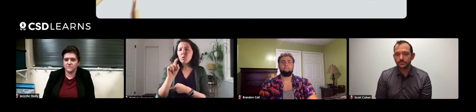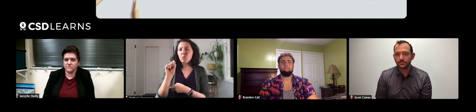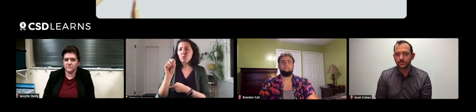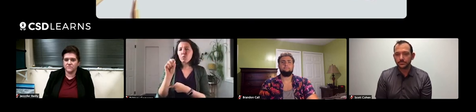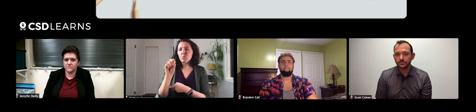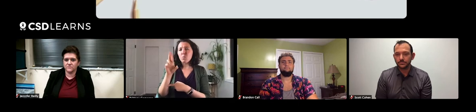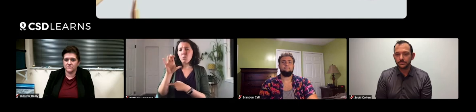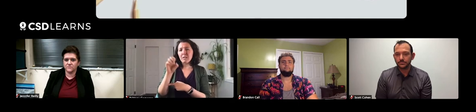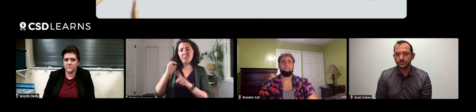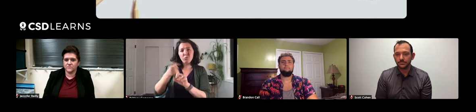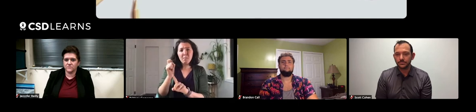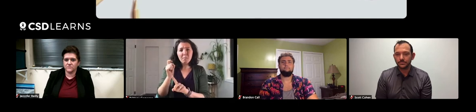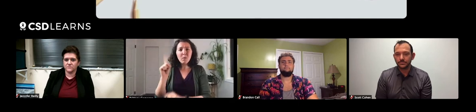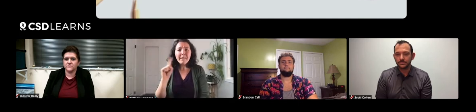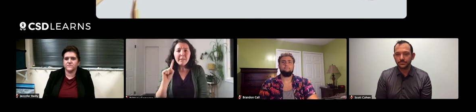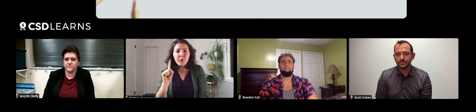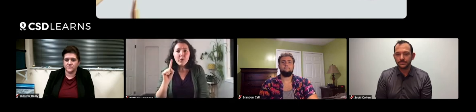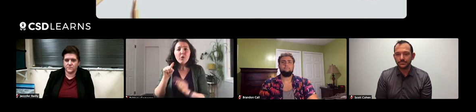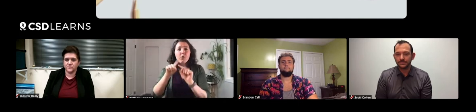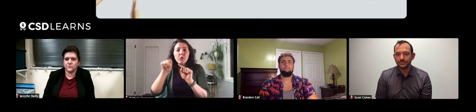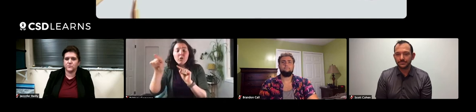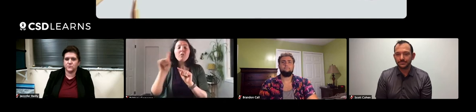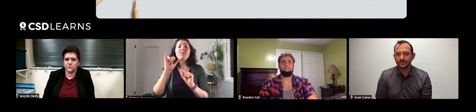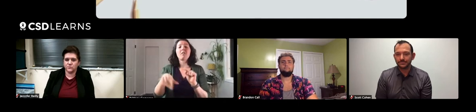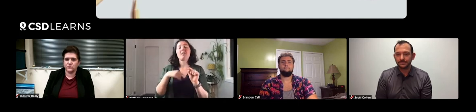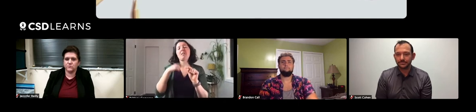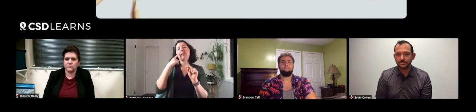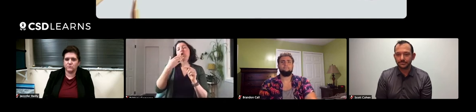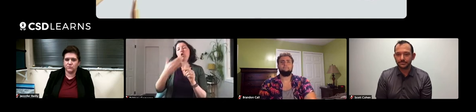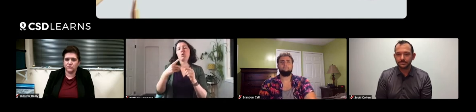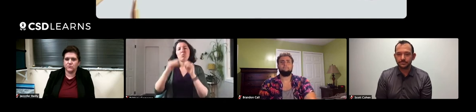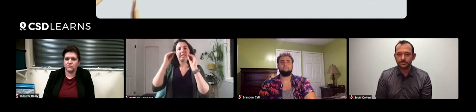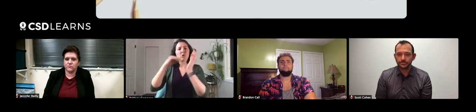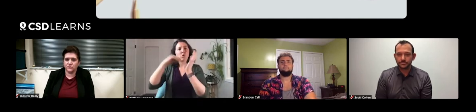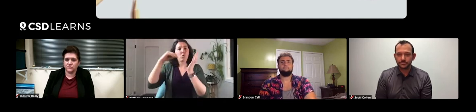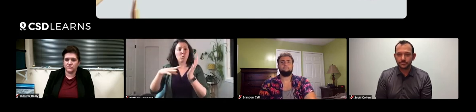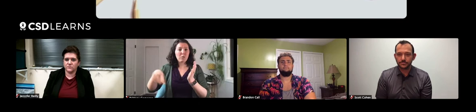It's always good to look and see where your sources are coming from and where their sources are coming from